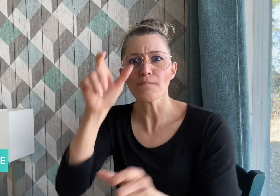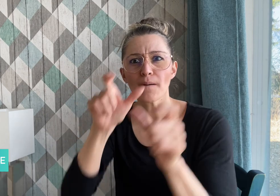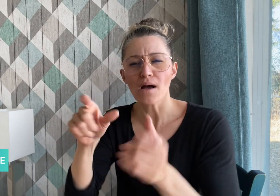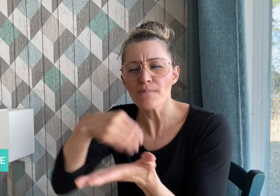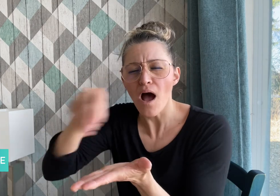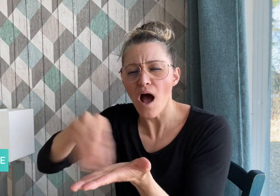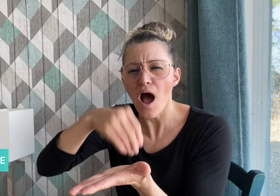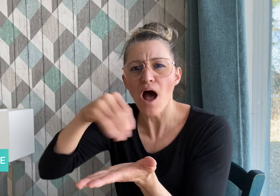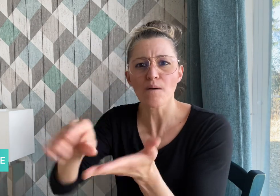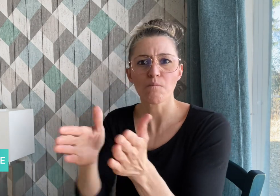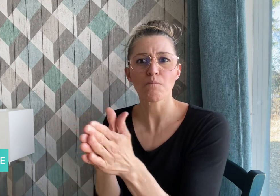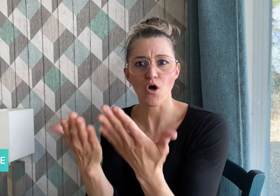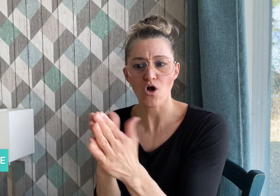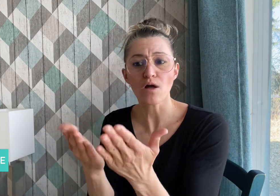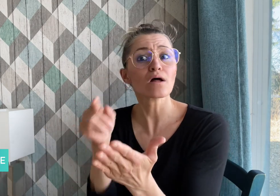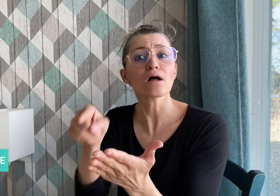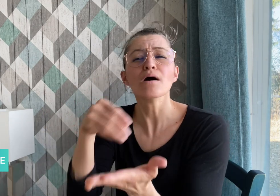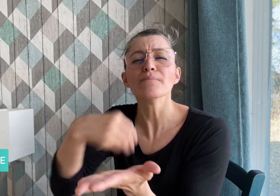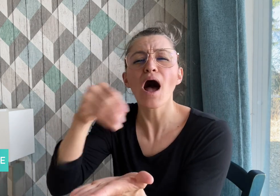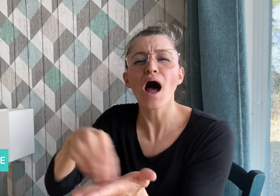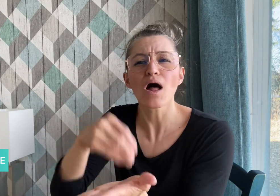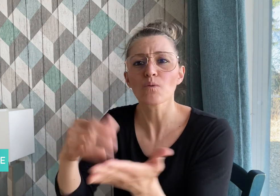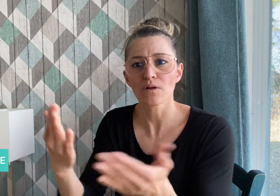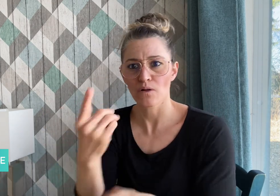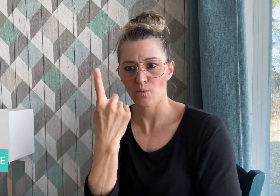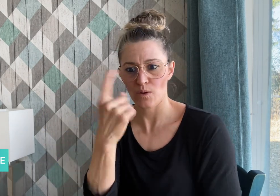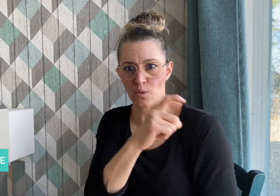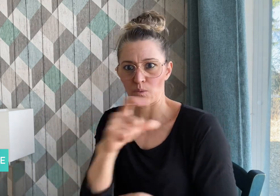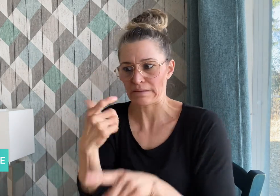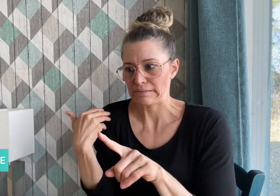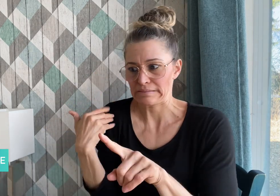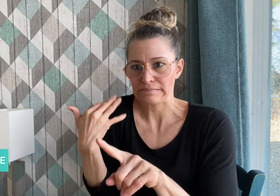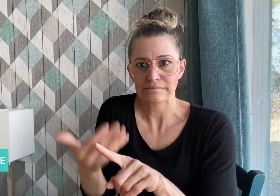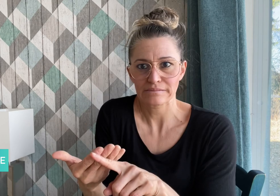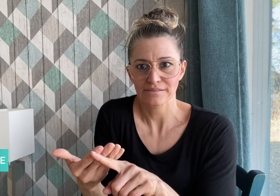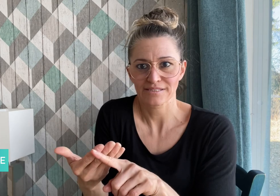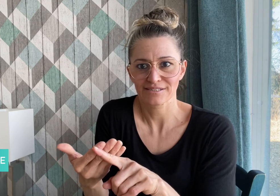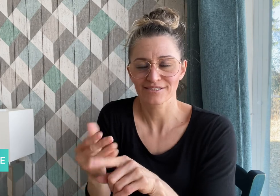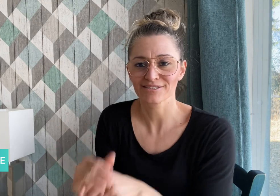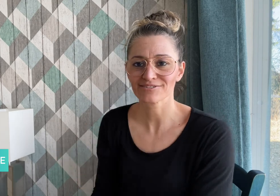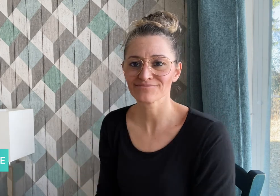popular books based on sales in the recent week.